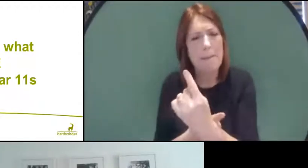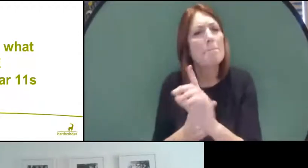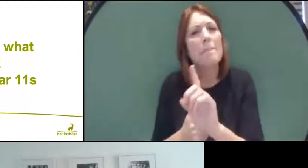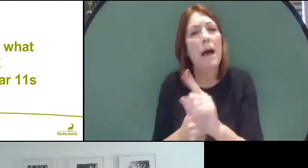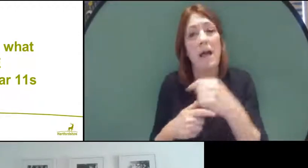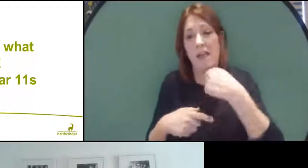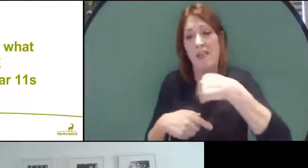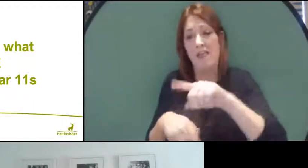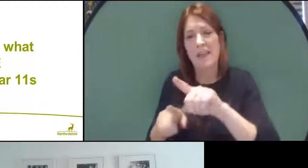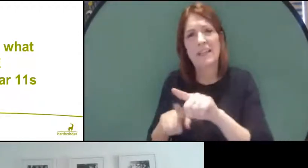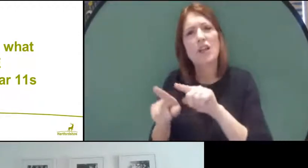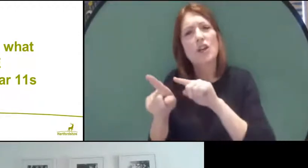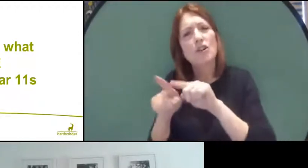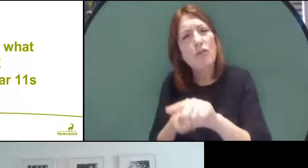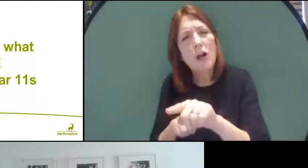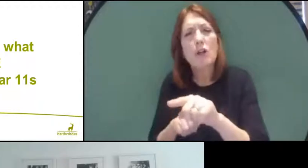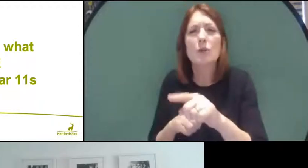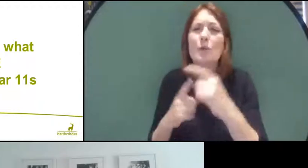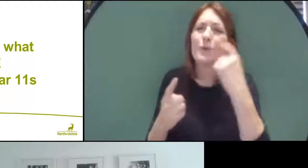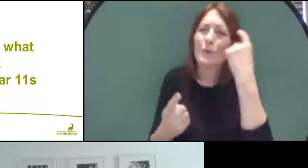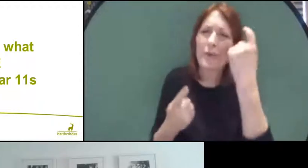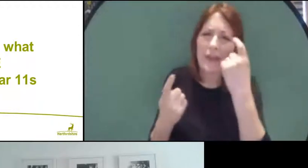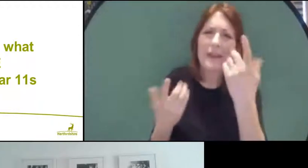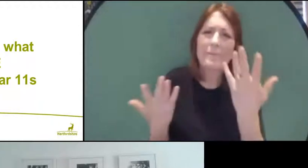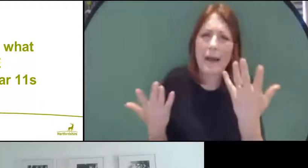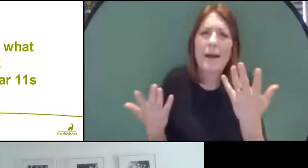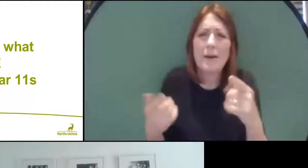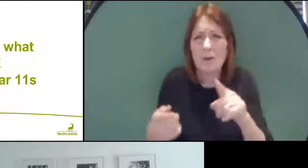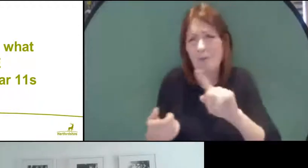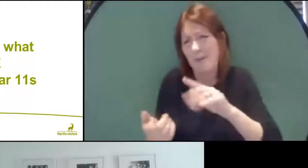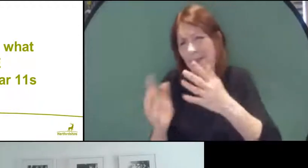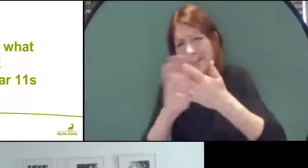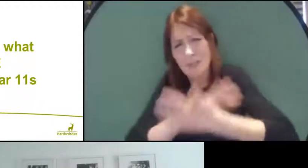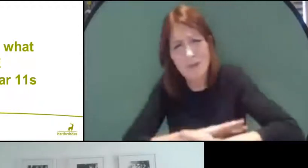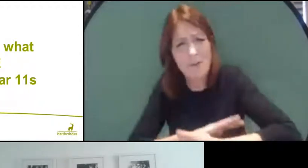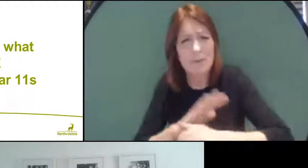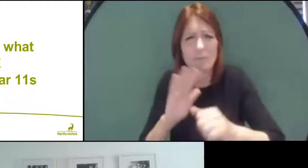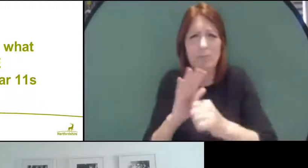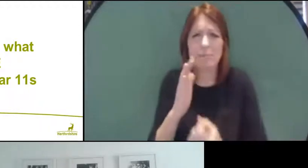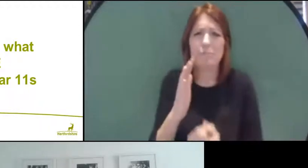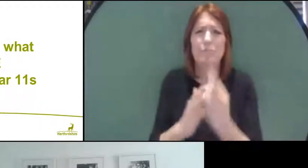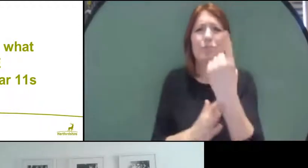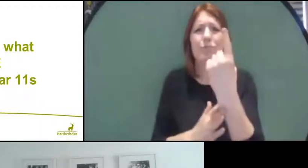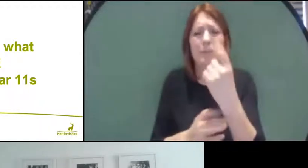is to take account of the disruption that you've all suffered because of COVID-19. So